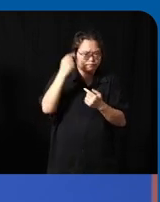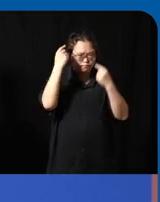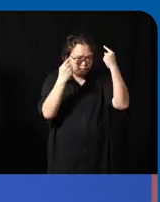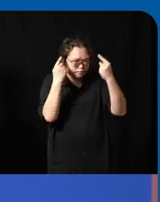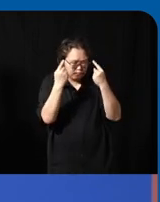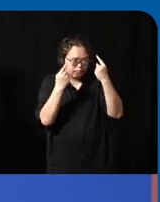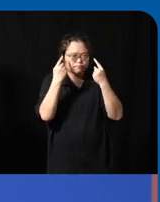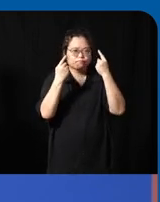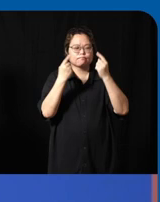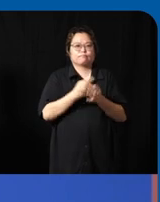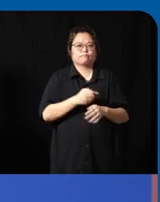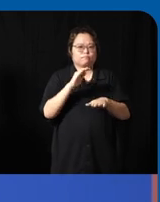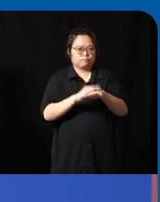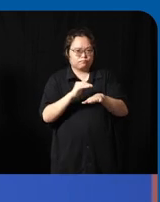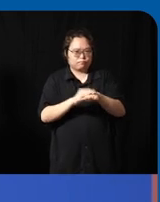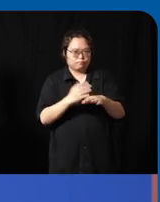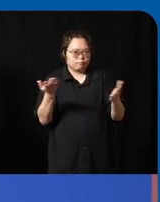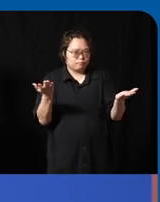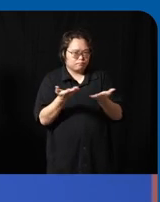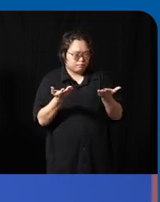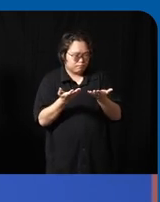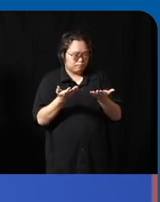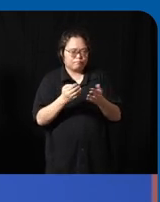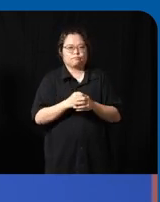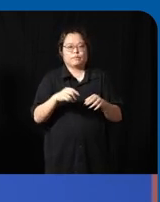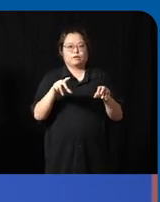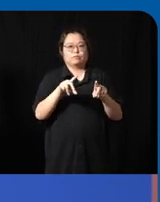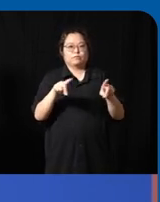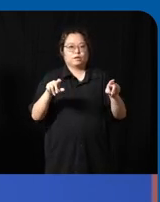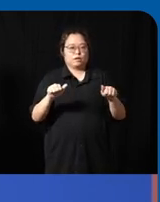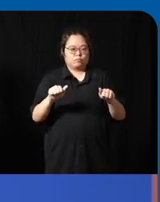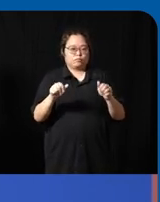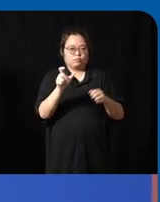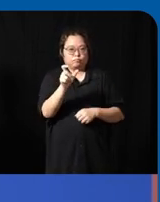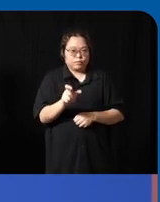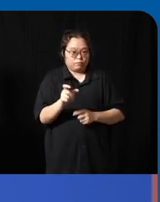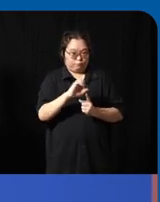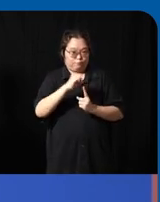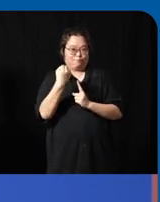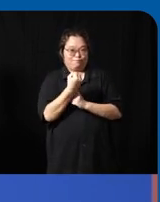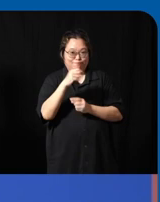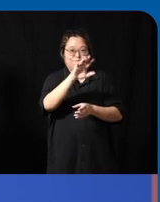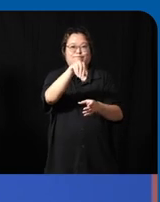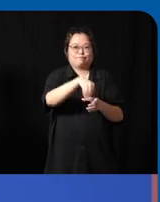caution is that disabled persons want to be part of society but also want to be part of